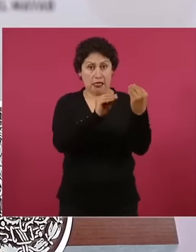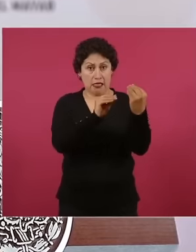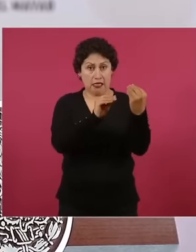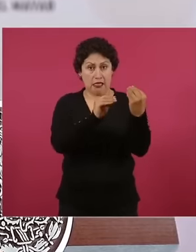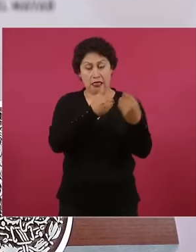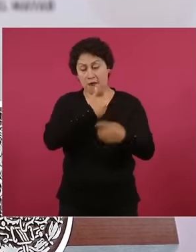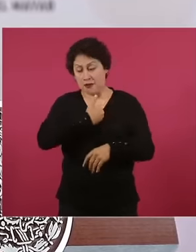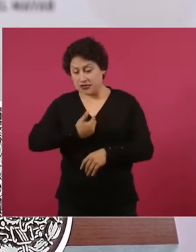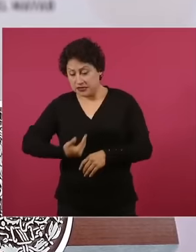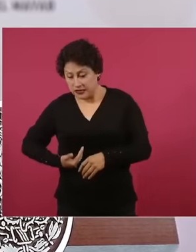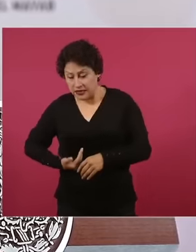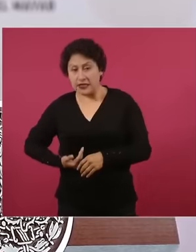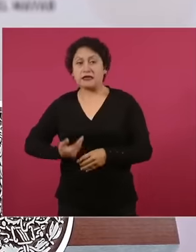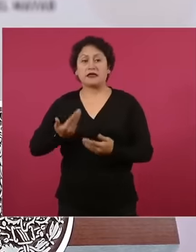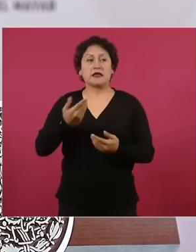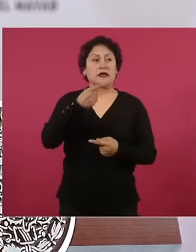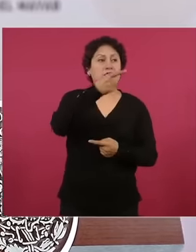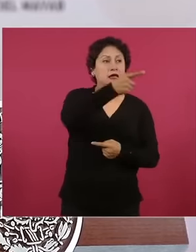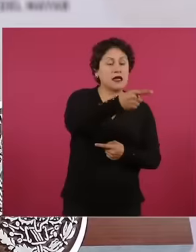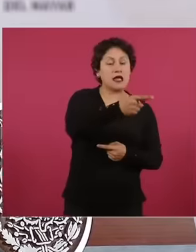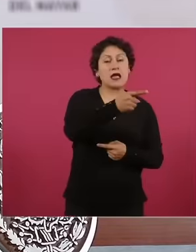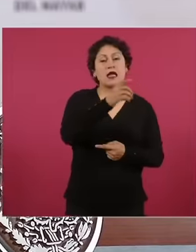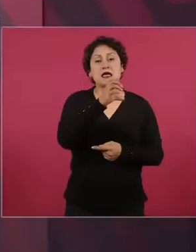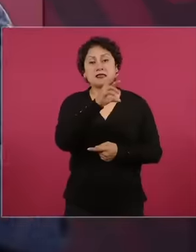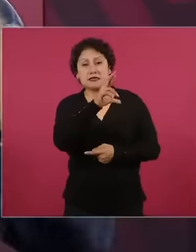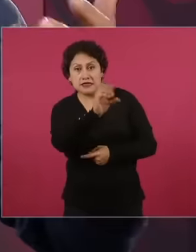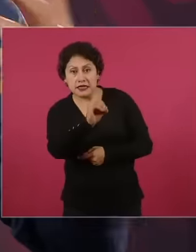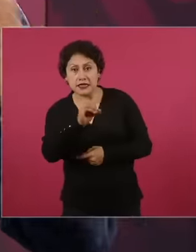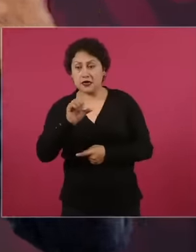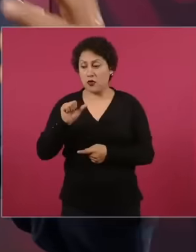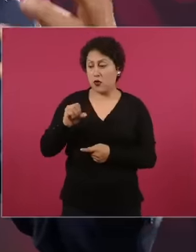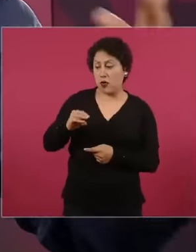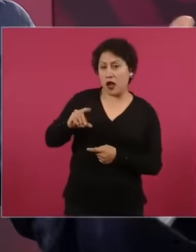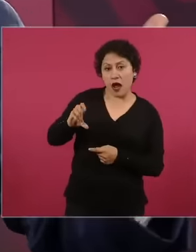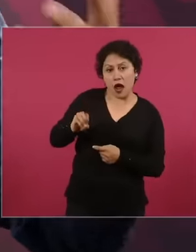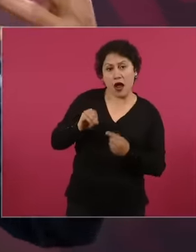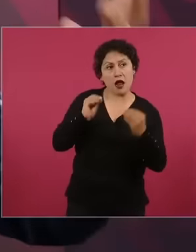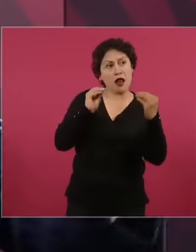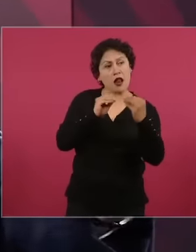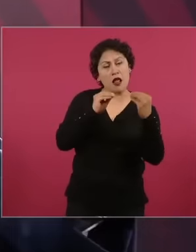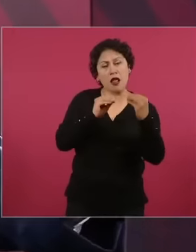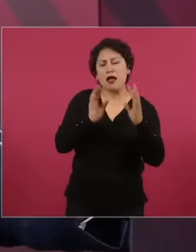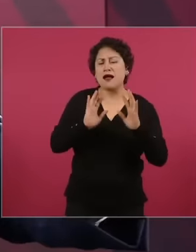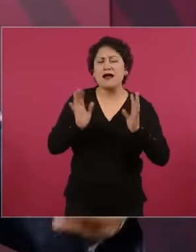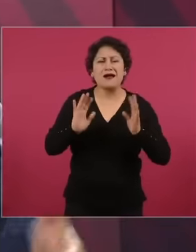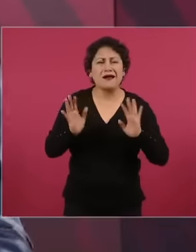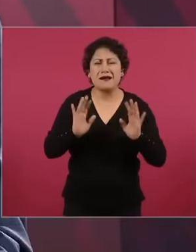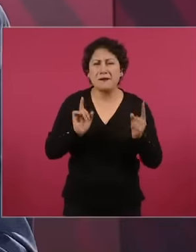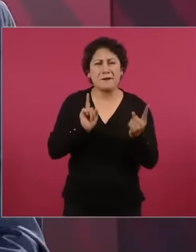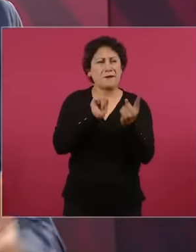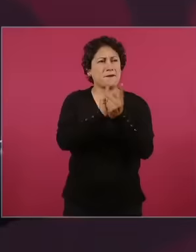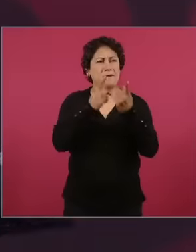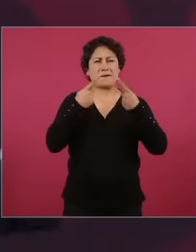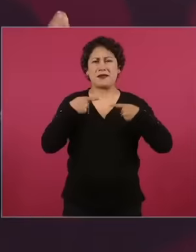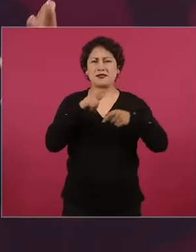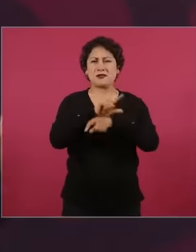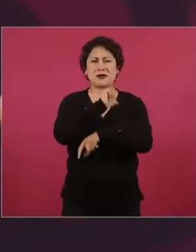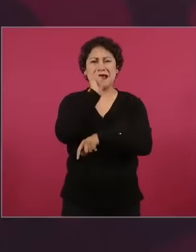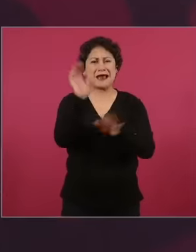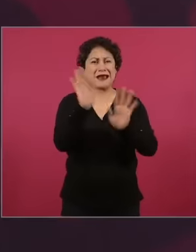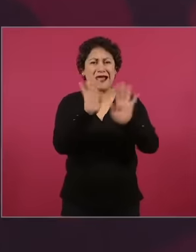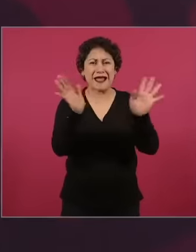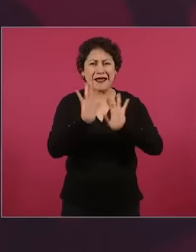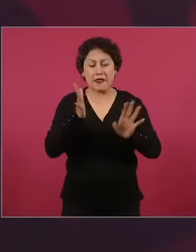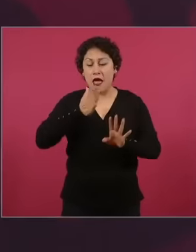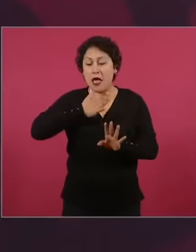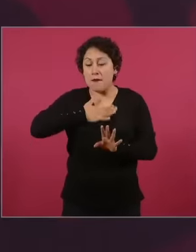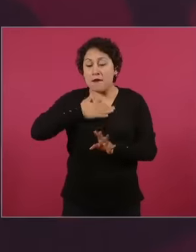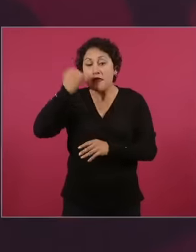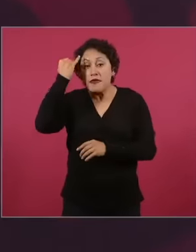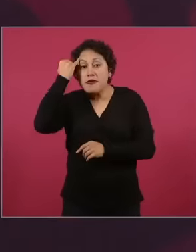uh, it's not a fight between Ciro and President Ciro and Andrés